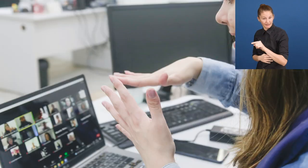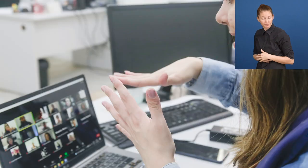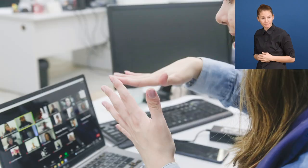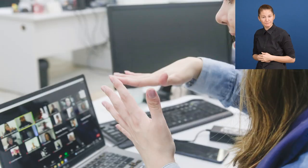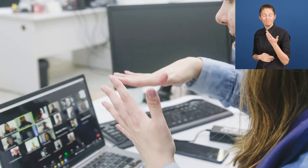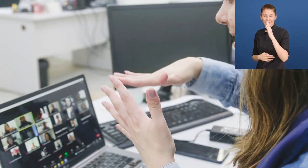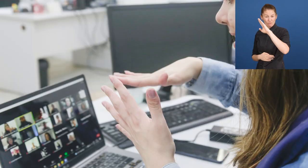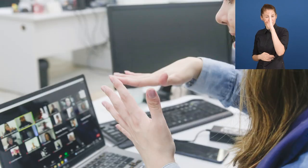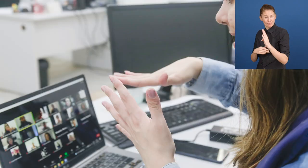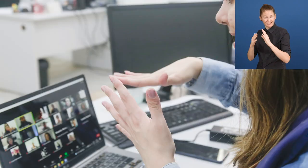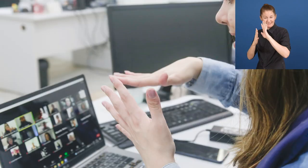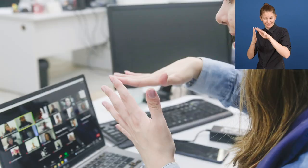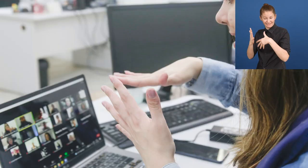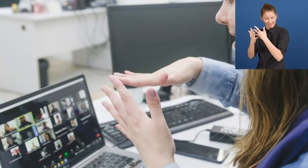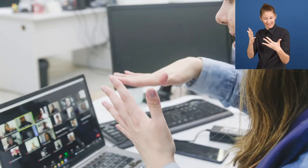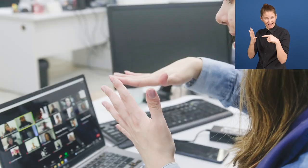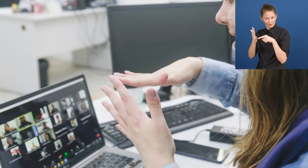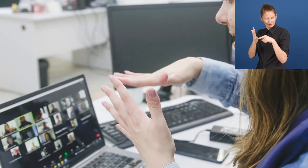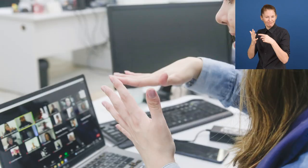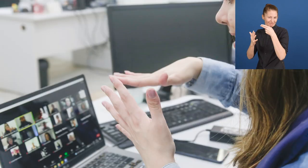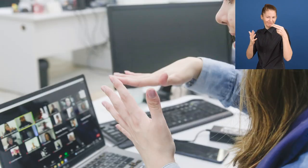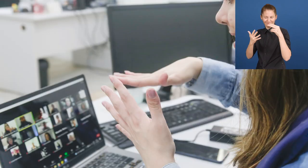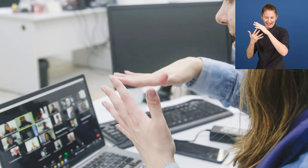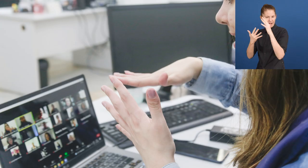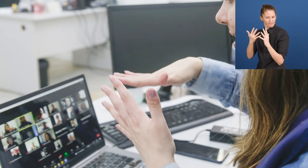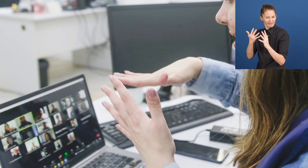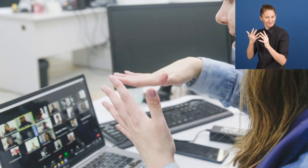To support the dissemination of the Brazilian sign language Libras,